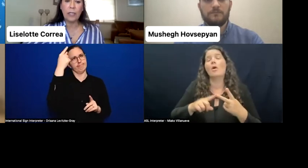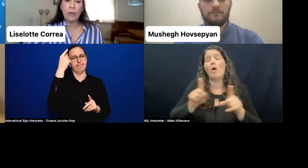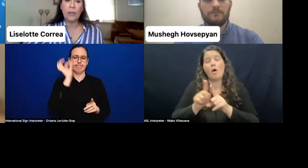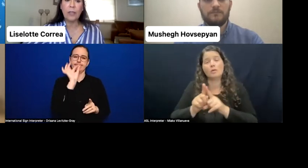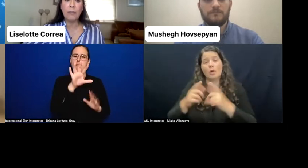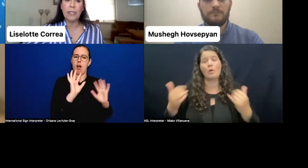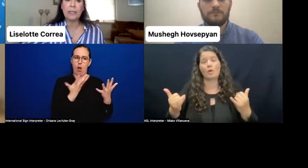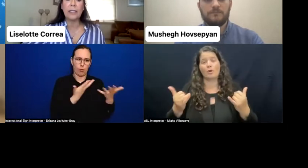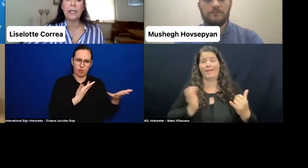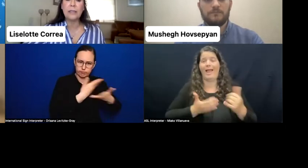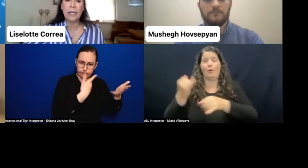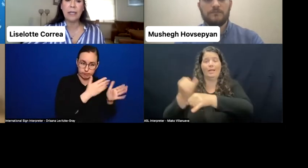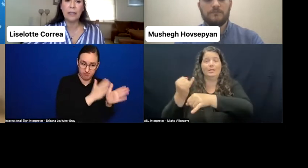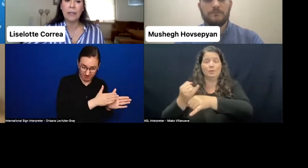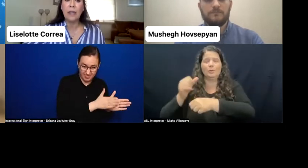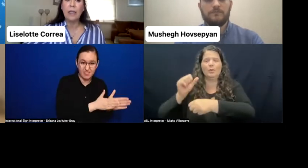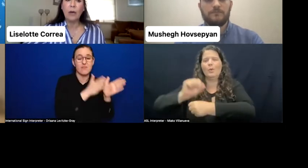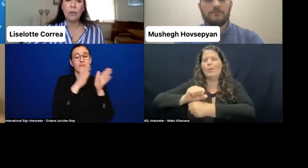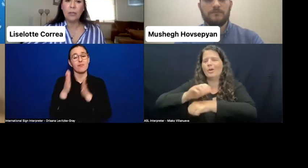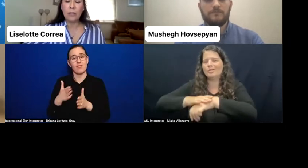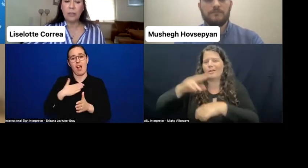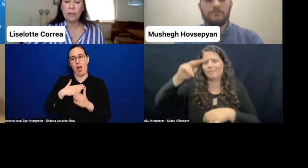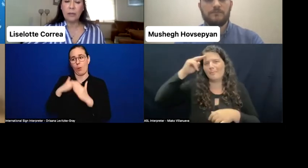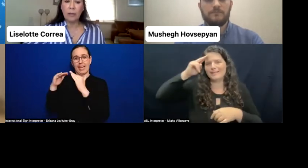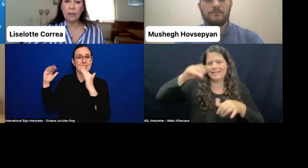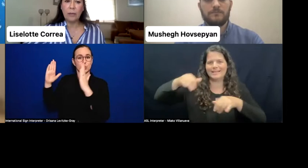on the Mexican standard on--